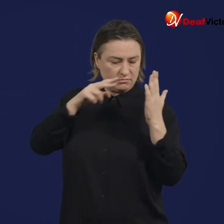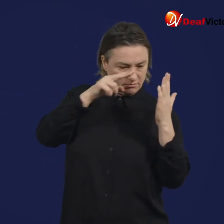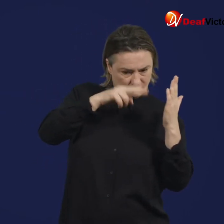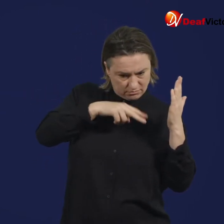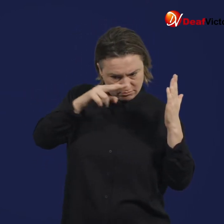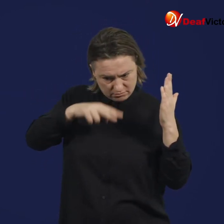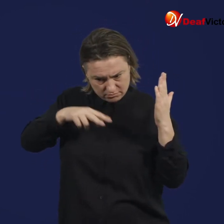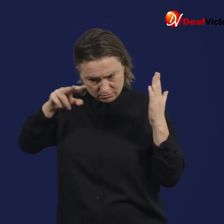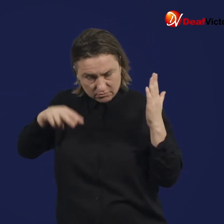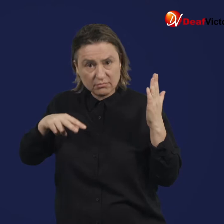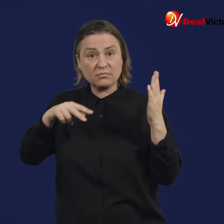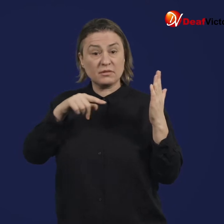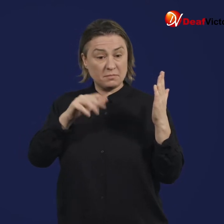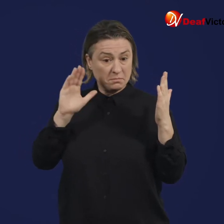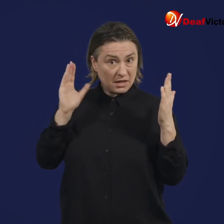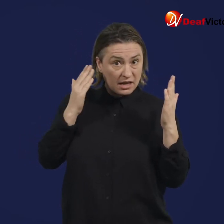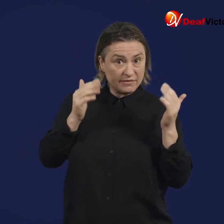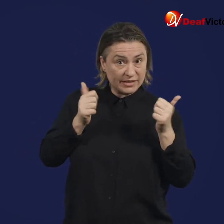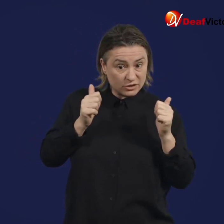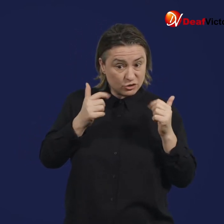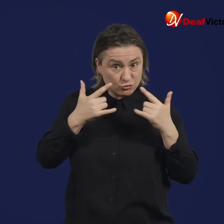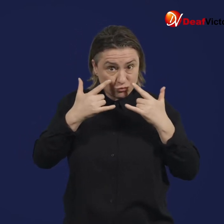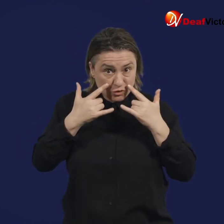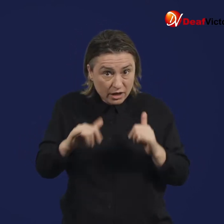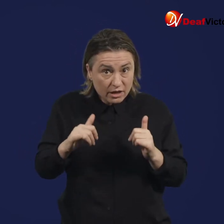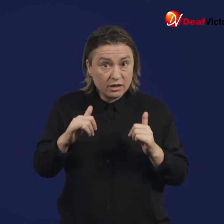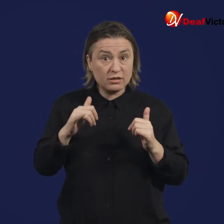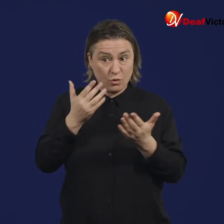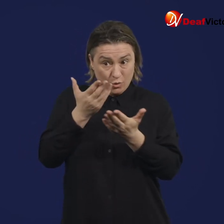TGA then assesses the application and considers whether preclinical/clinical trials were conducted and sufficient.